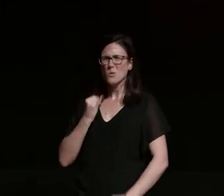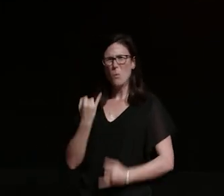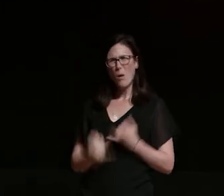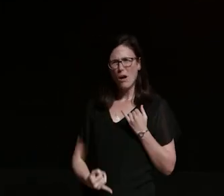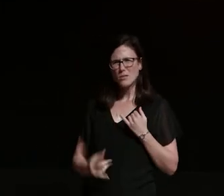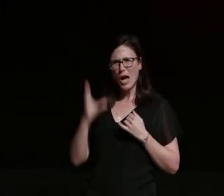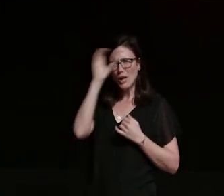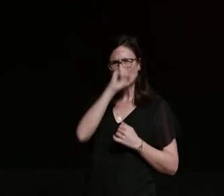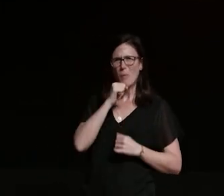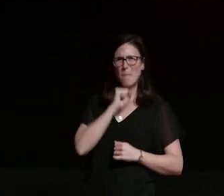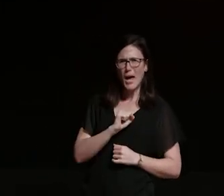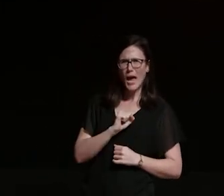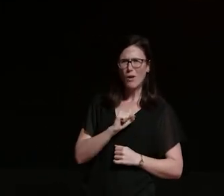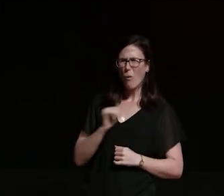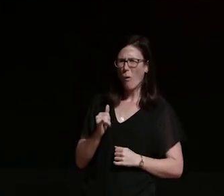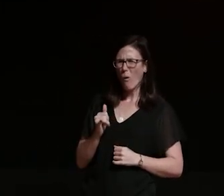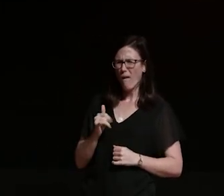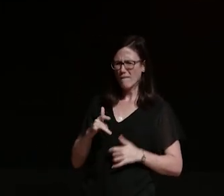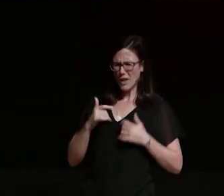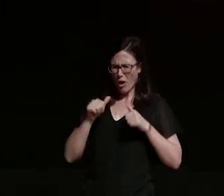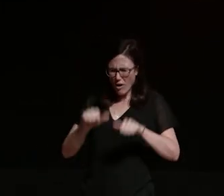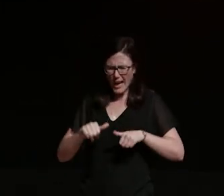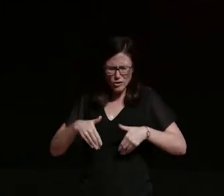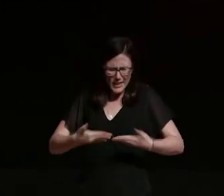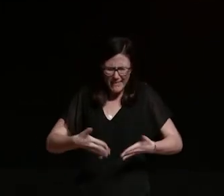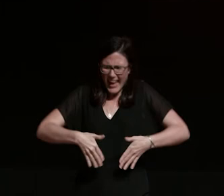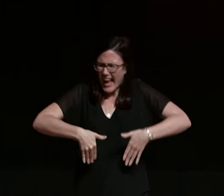with leaving any human on the side of the road anyway i definitely think it's the latter but